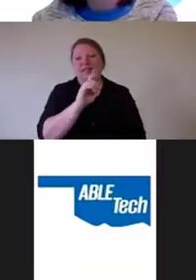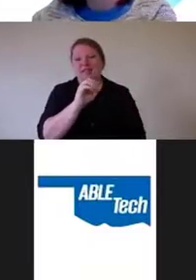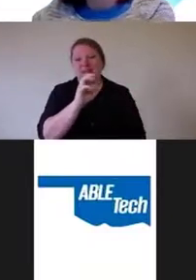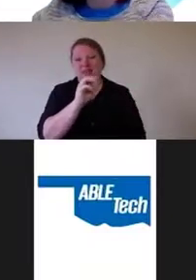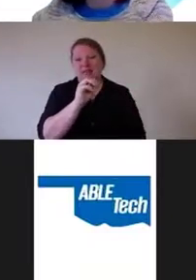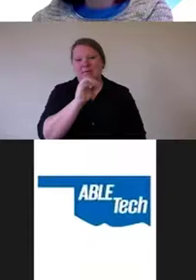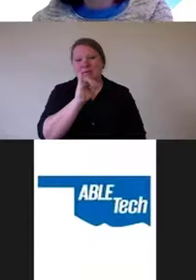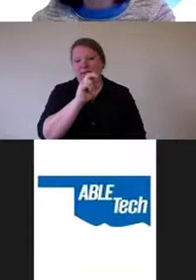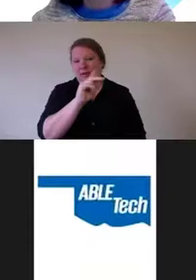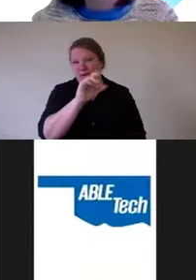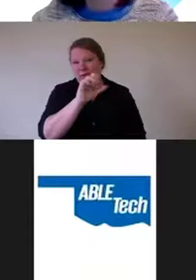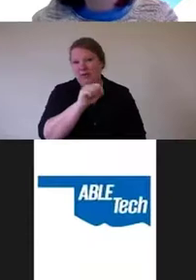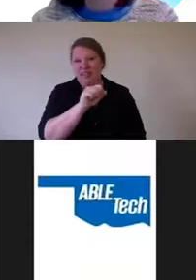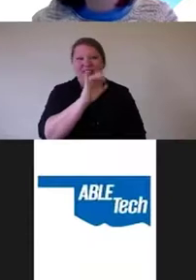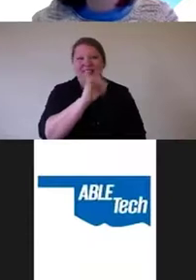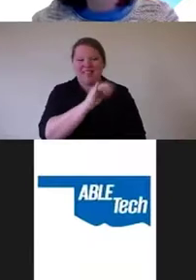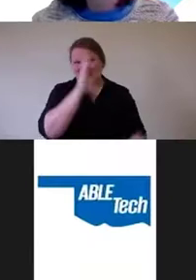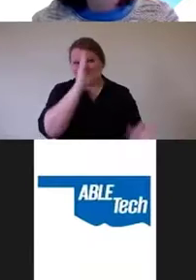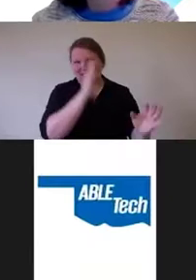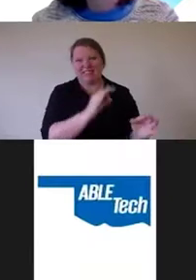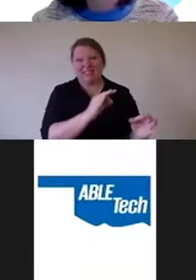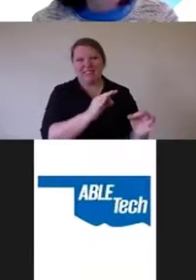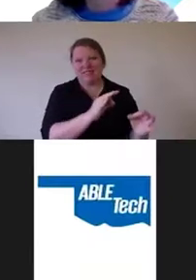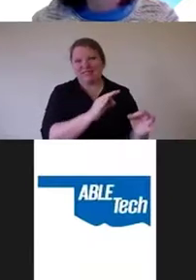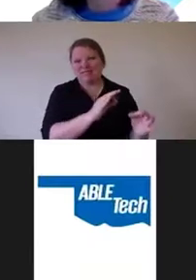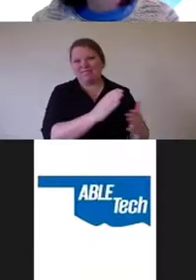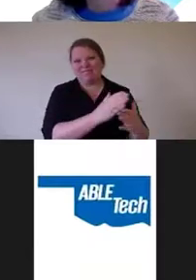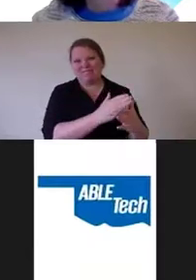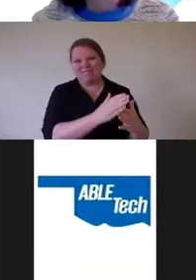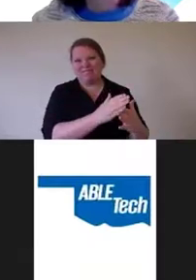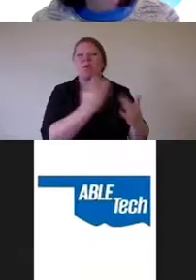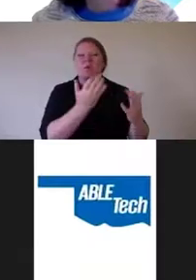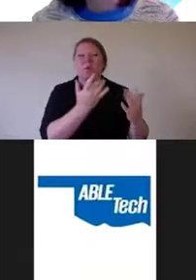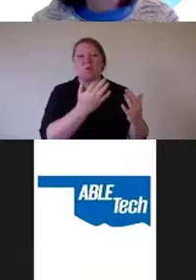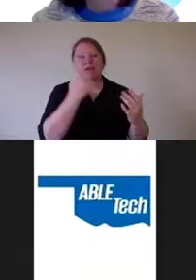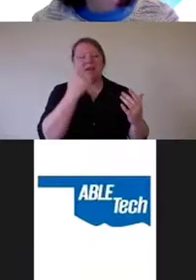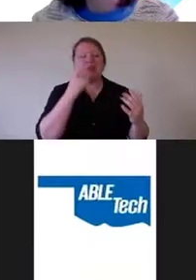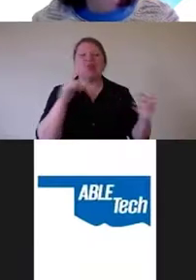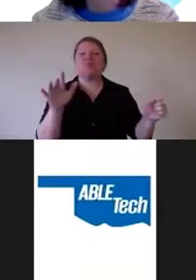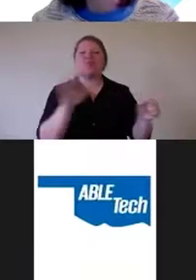And we need to wait until that one is fully litigated before we can draw